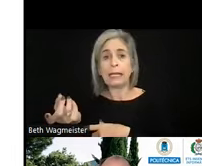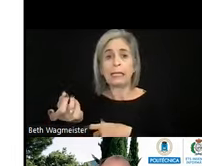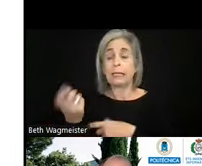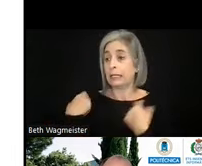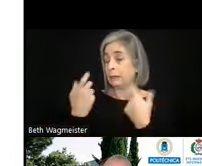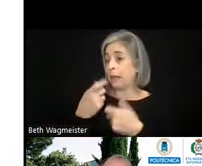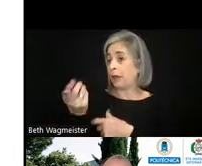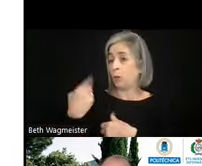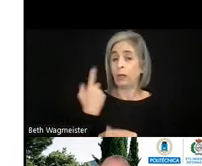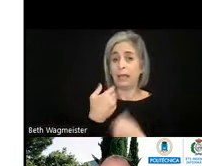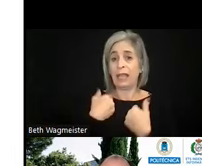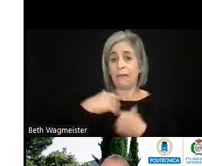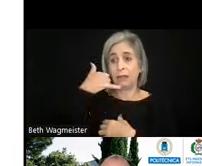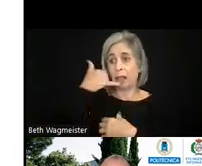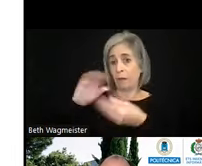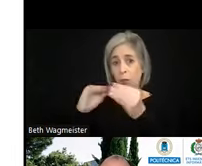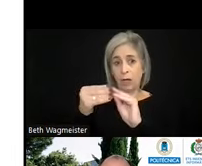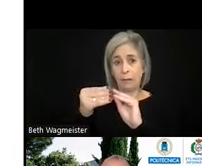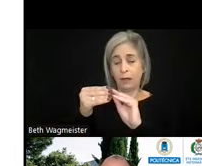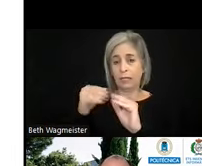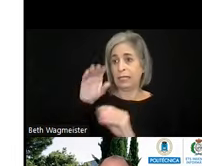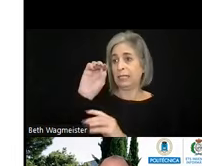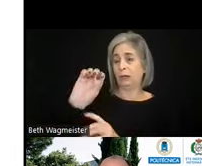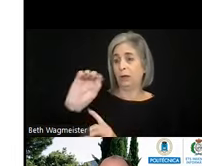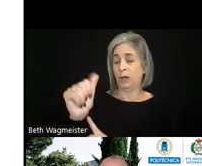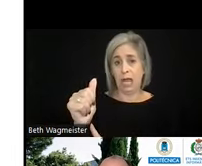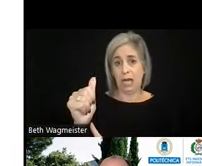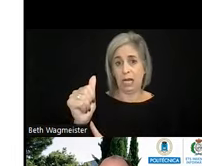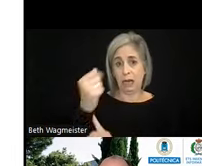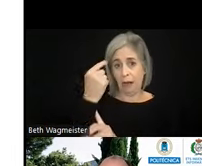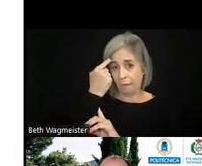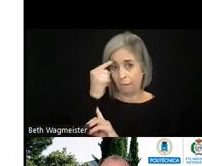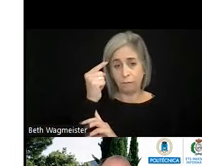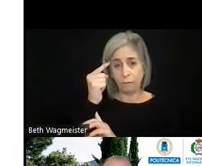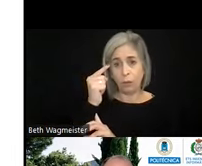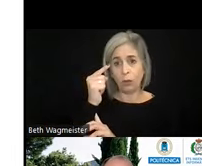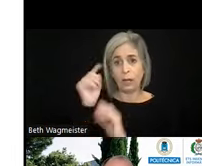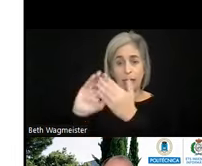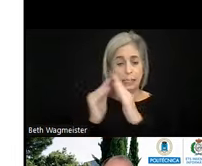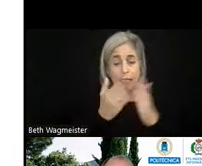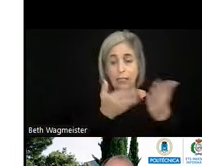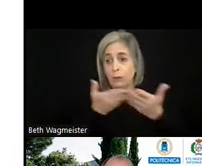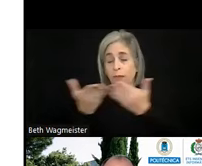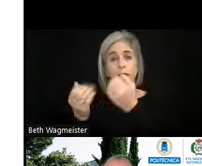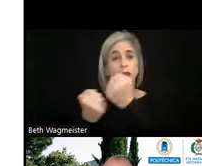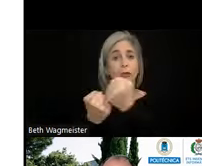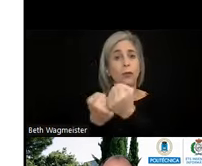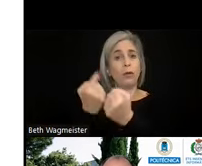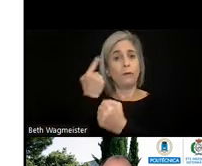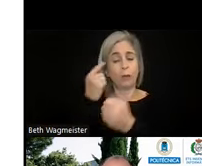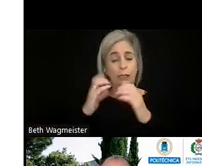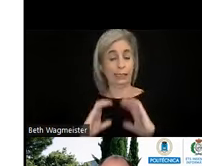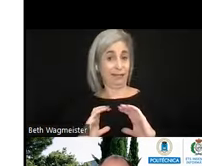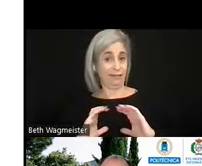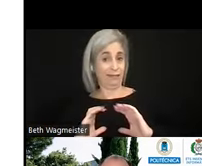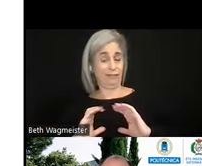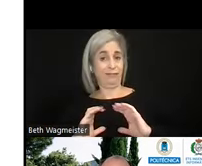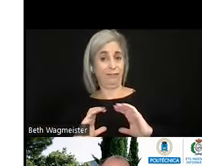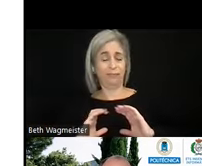do have a telephone number, 010, for the cities to provide support for citizens. Some of the